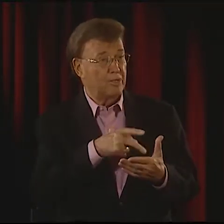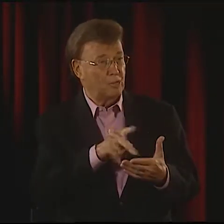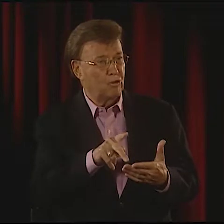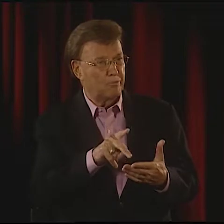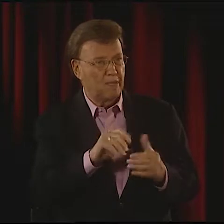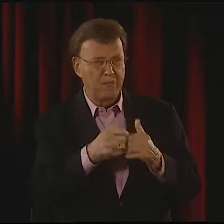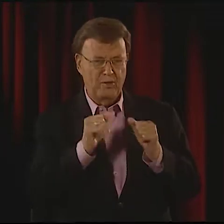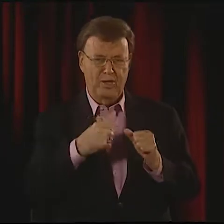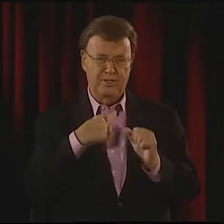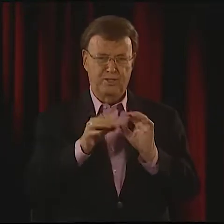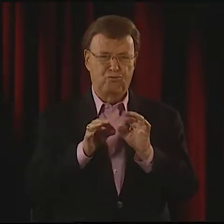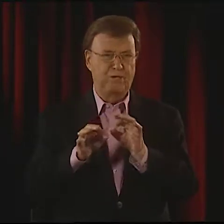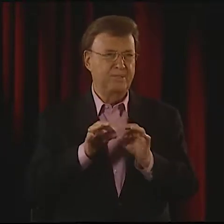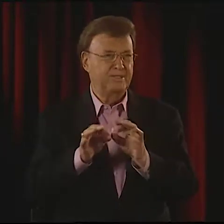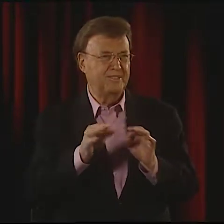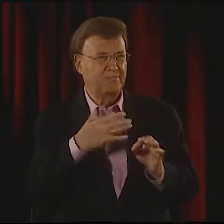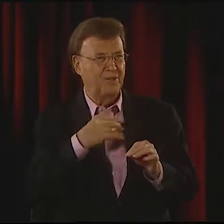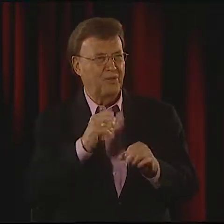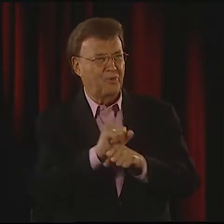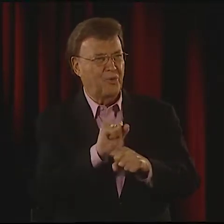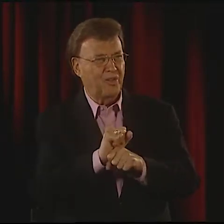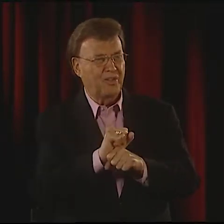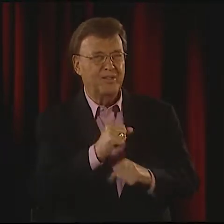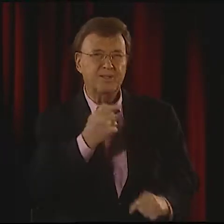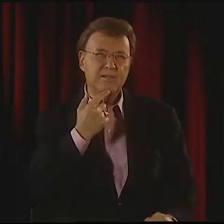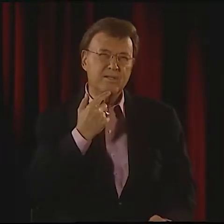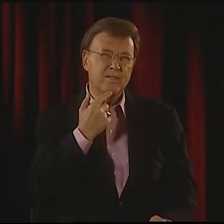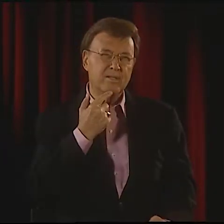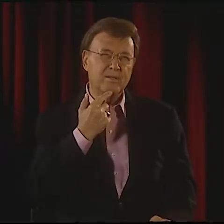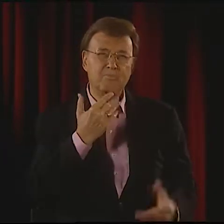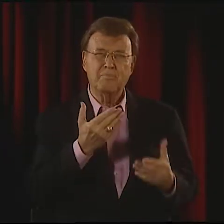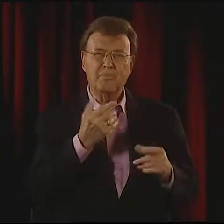I'VE WRITTEN POETRY, BUT CAN I DESCRIBE MY OWN WORK?